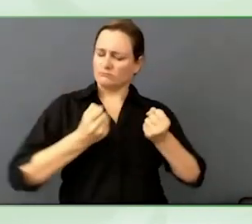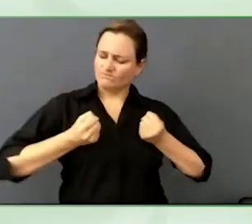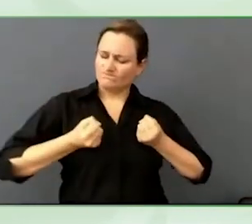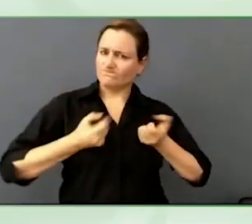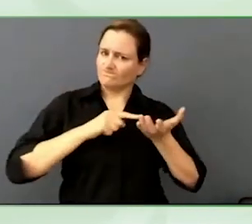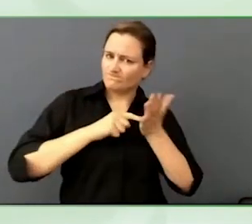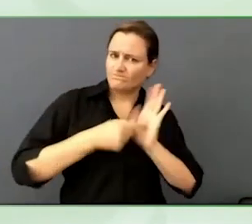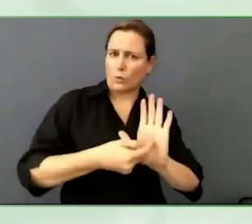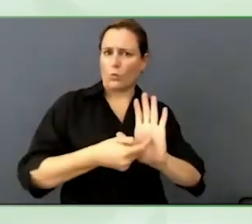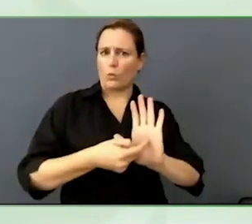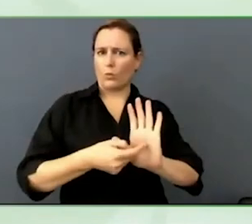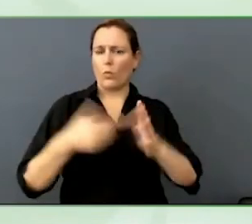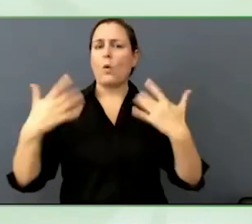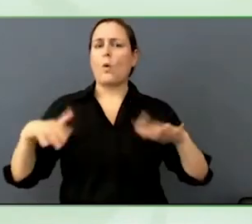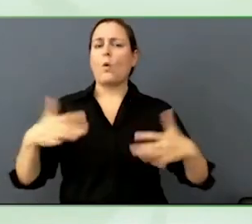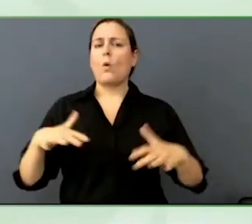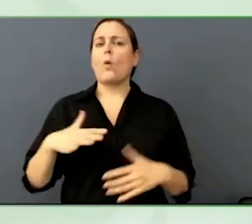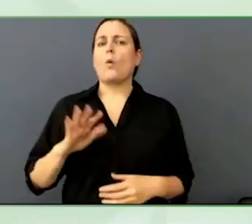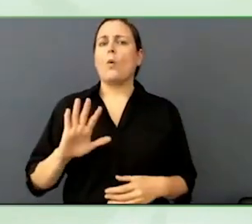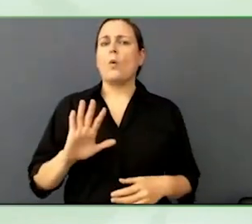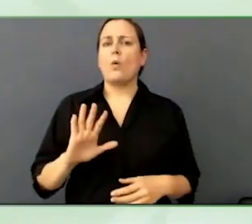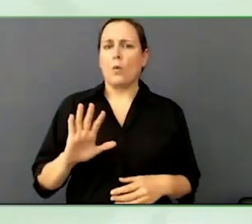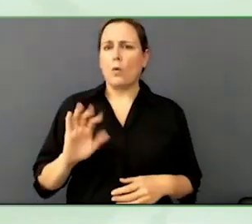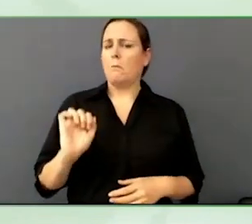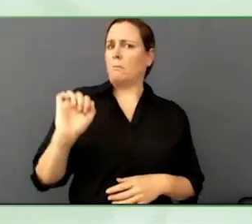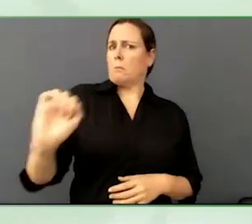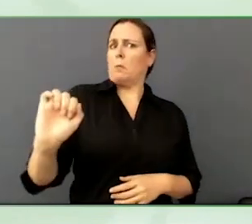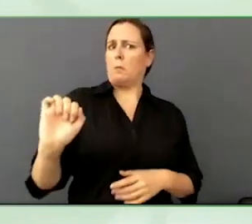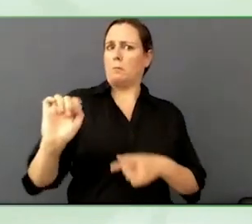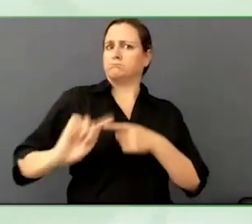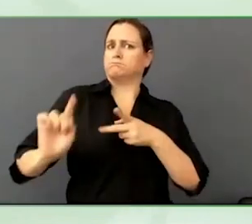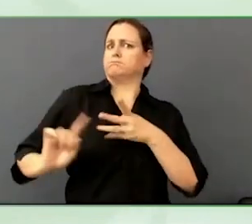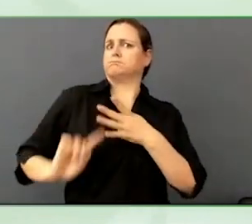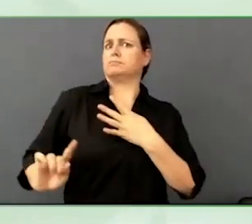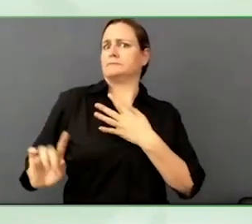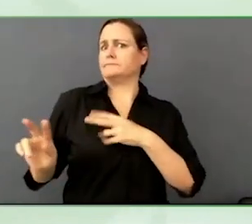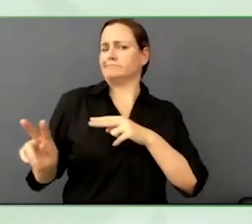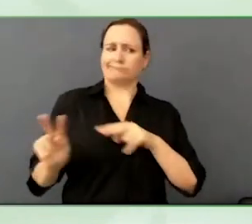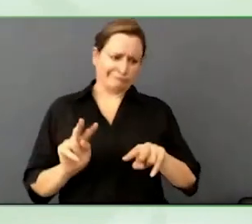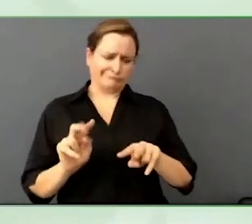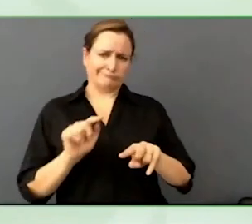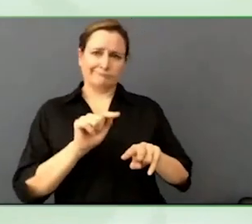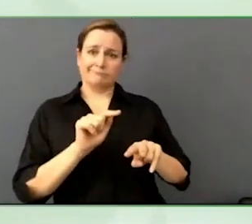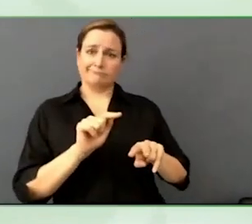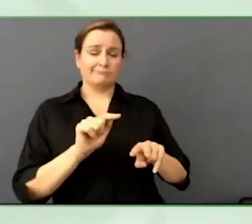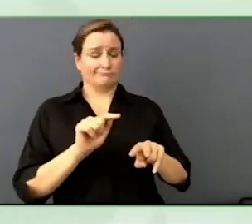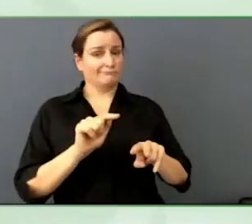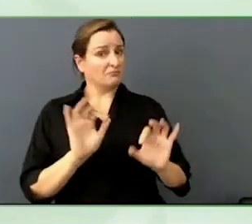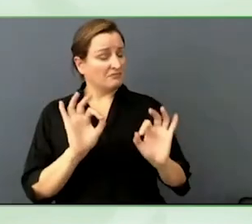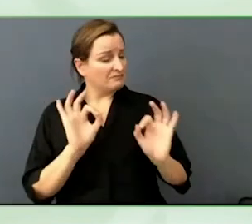have a stunning interpreter for that event.